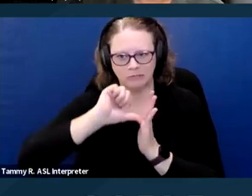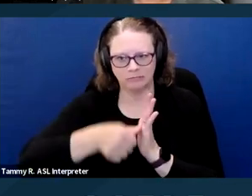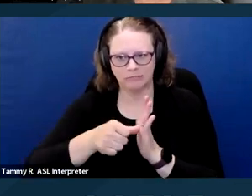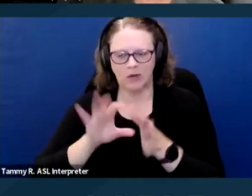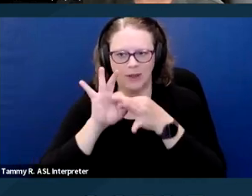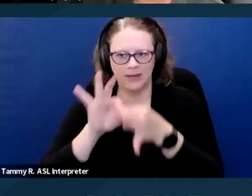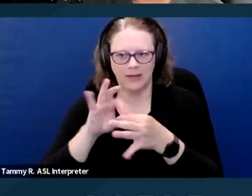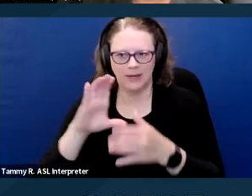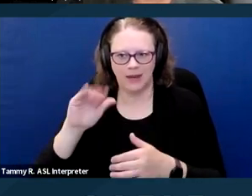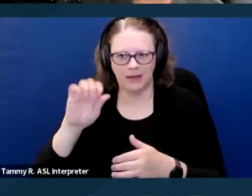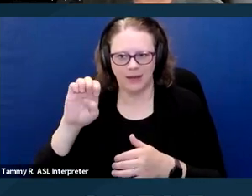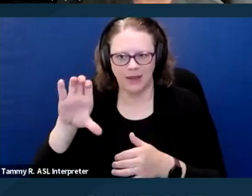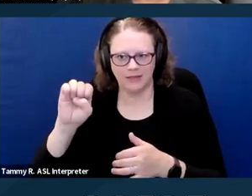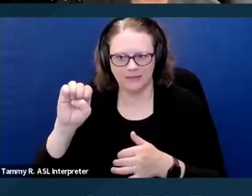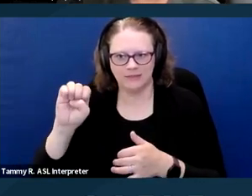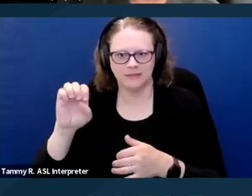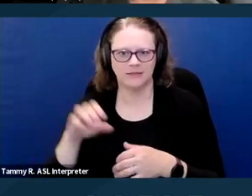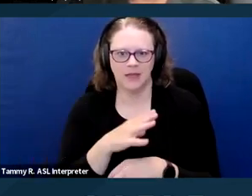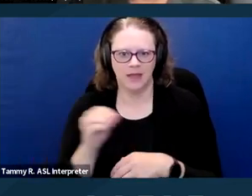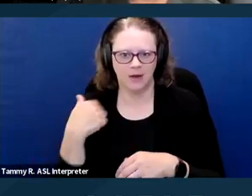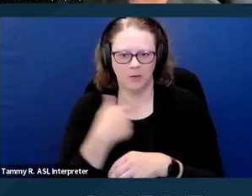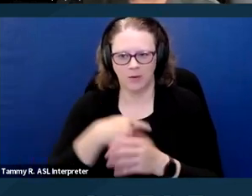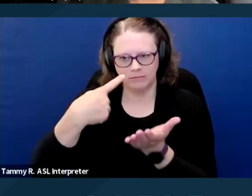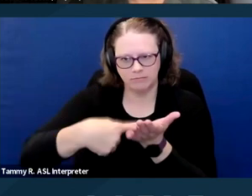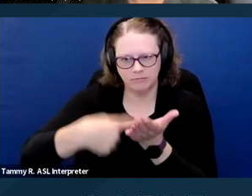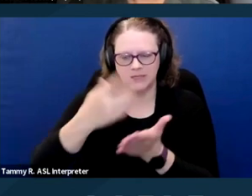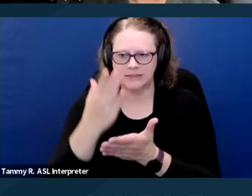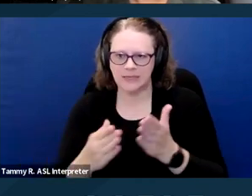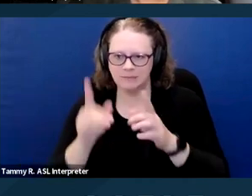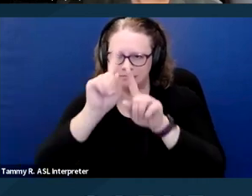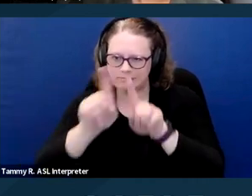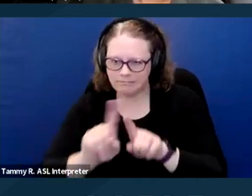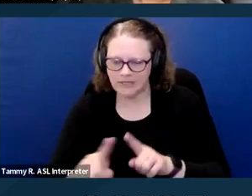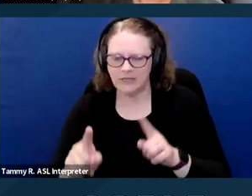and then we're going to discuss some of the current challenges that I know advocates are seeing,